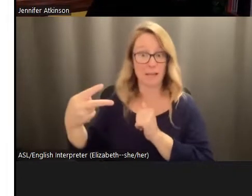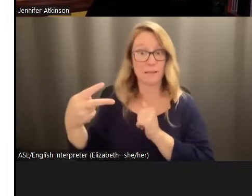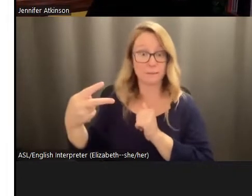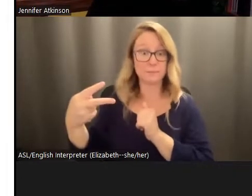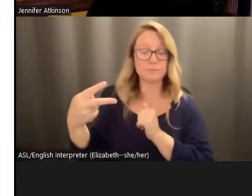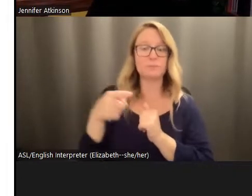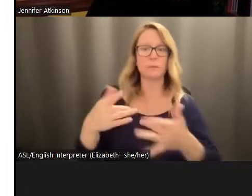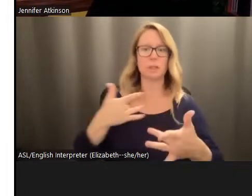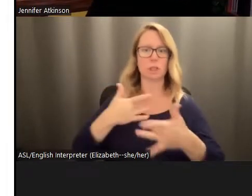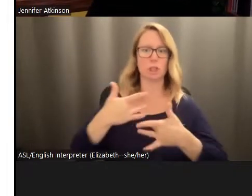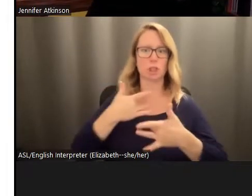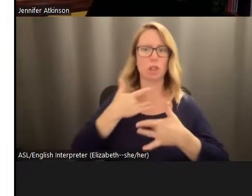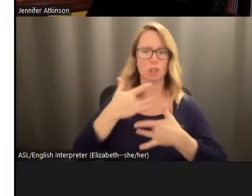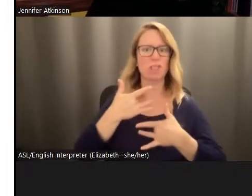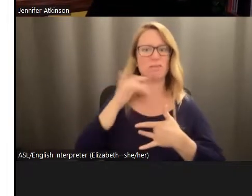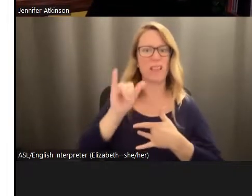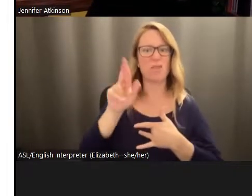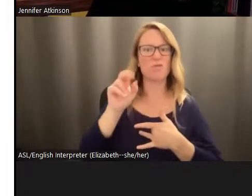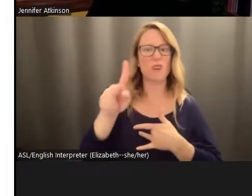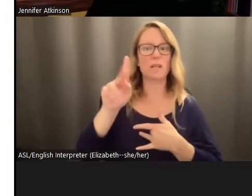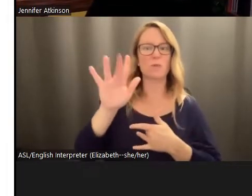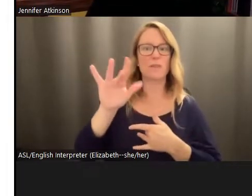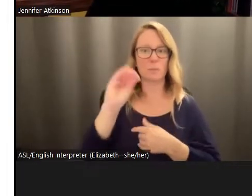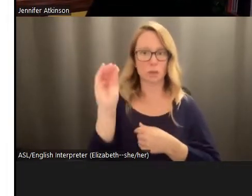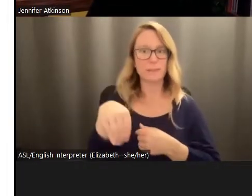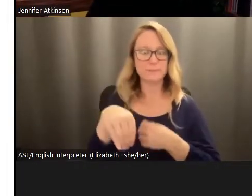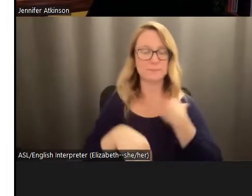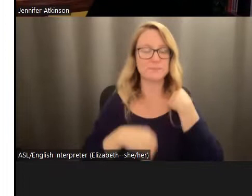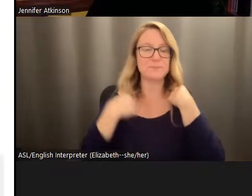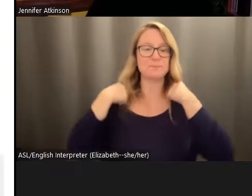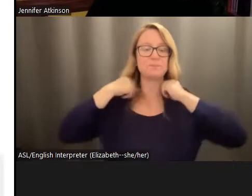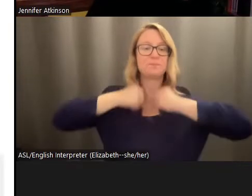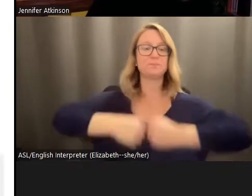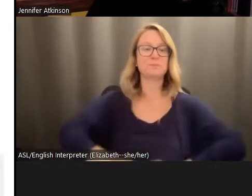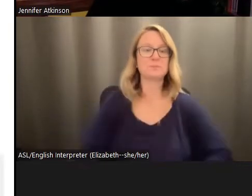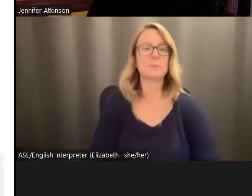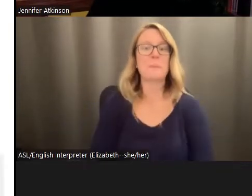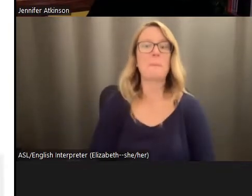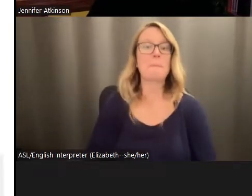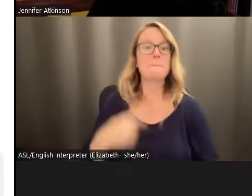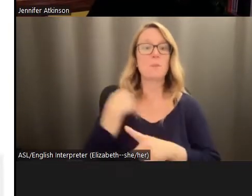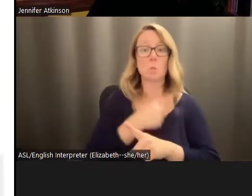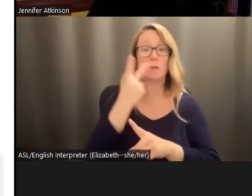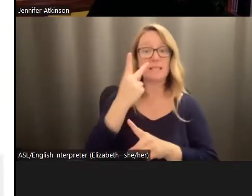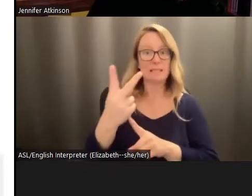concerned rank at 25%. We see these trends in popular culture